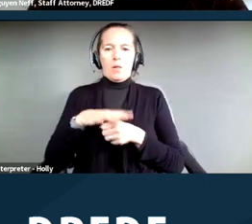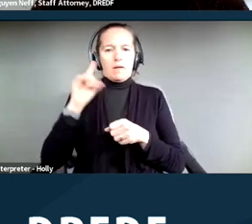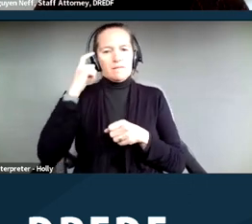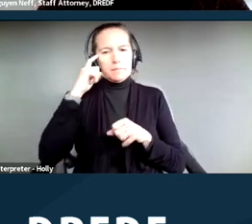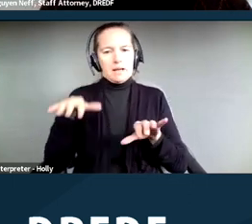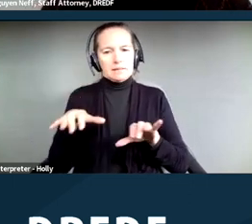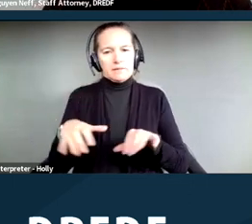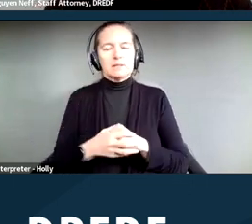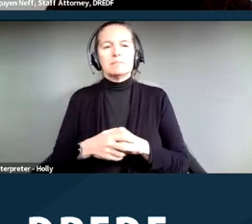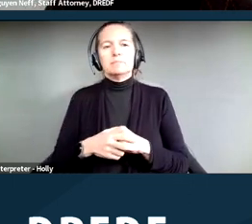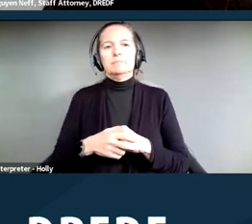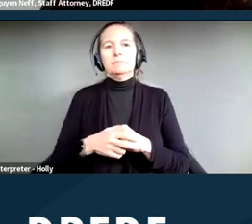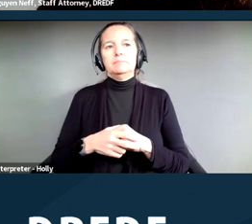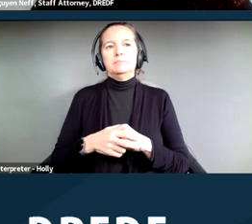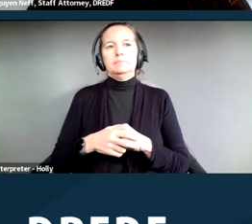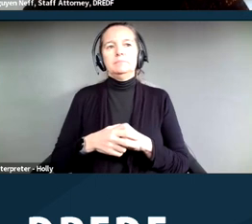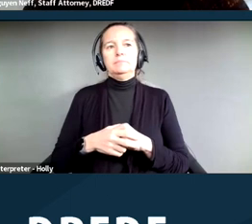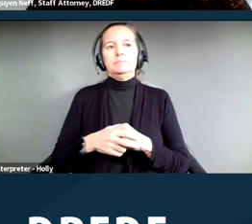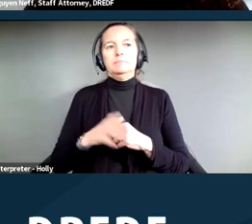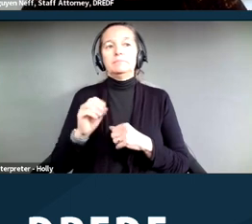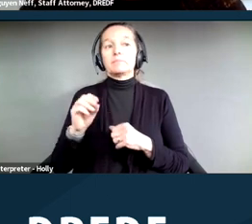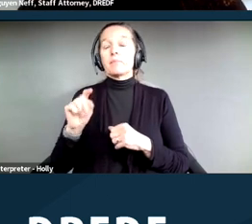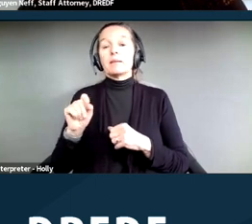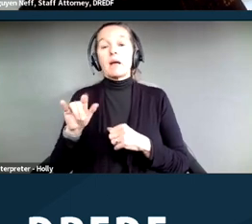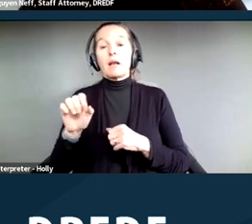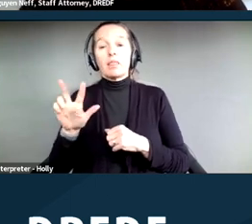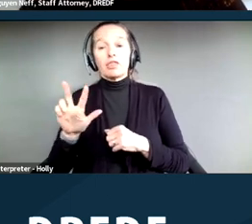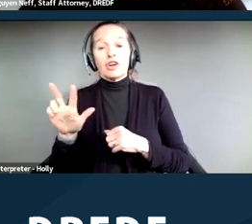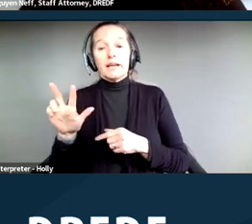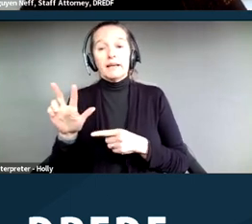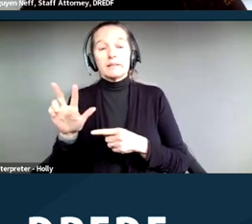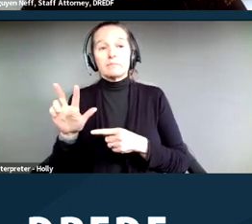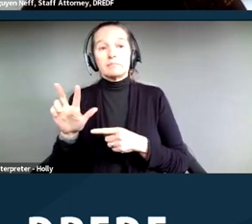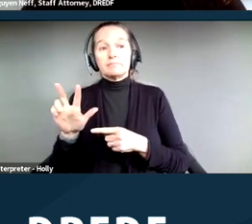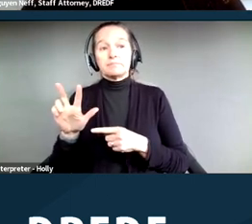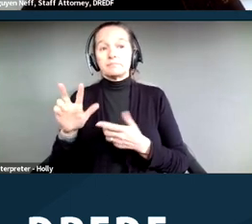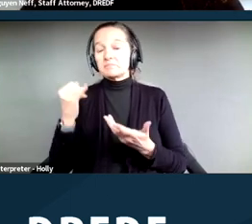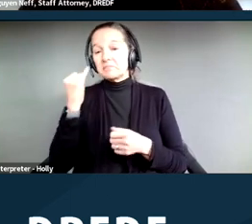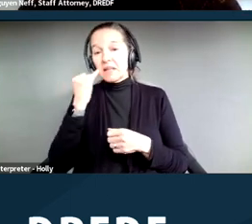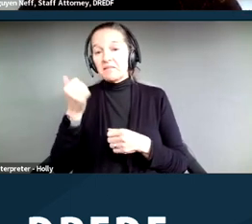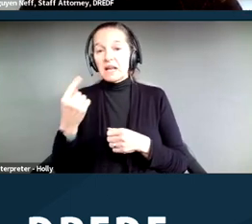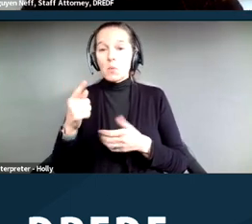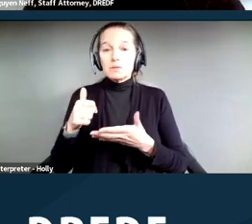And just to point out that under Title III, for anyone sort of helping unhoused people in